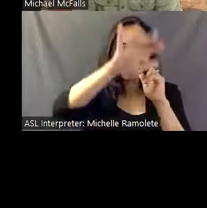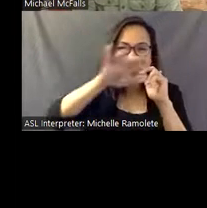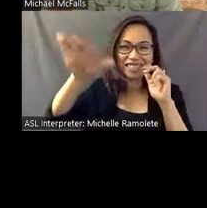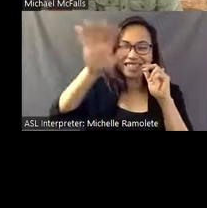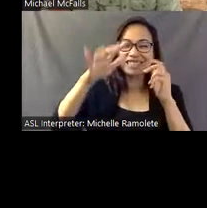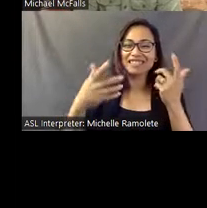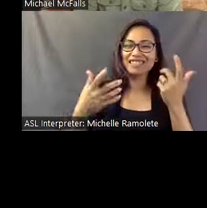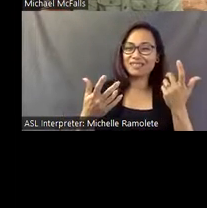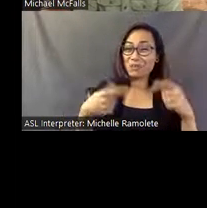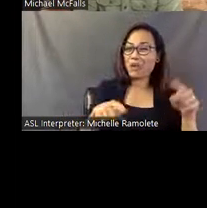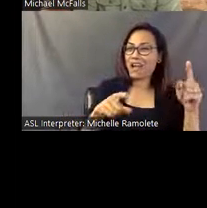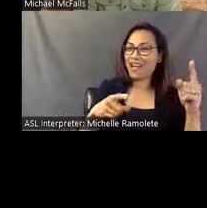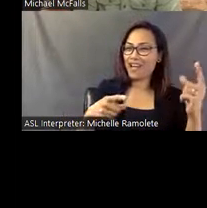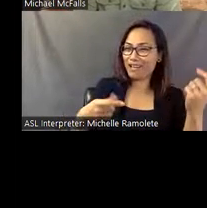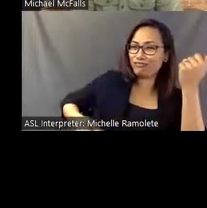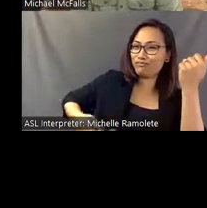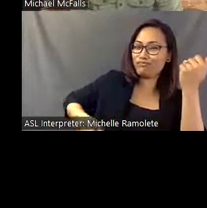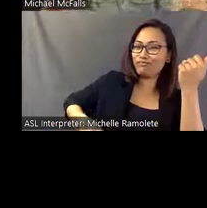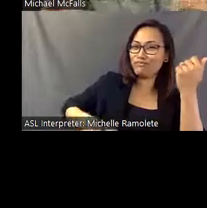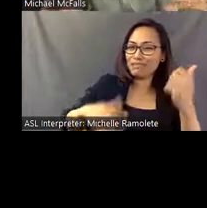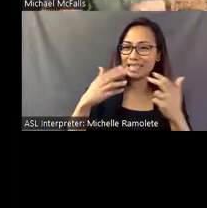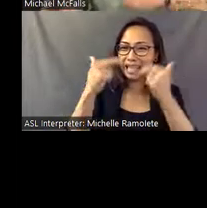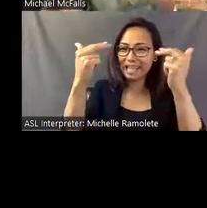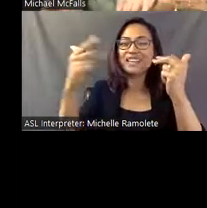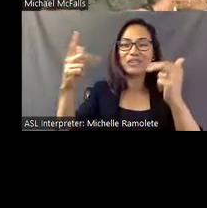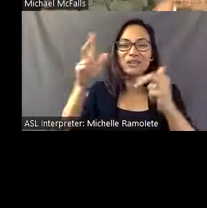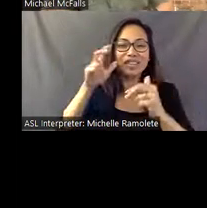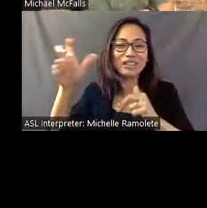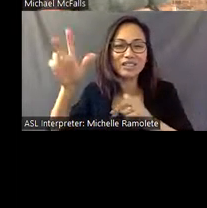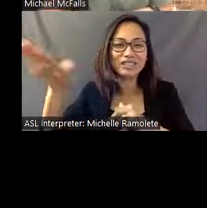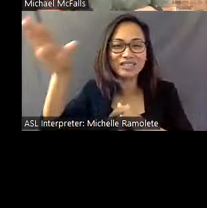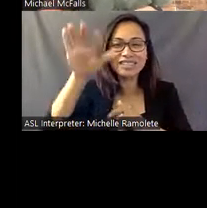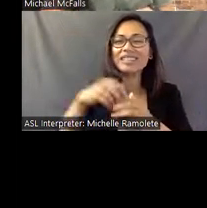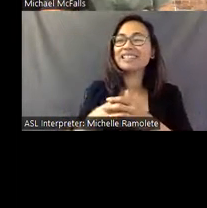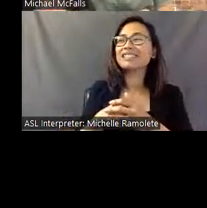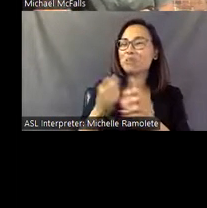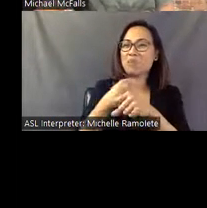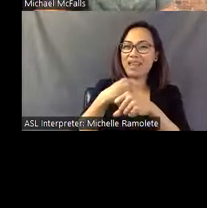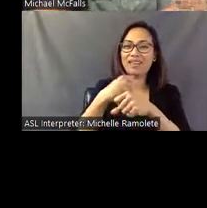because it was done on the site at that time, and then we made these videos as well, and they're all online.